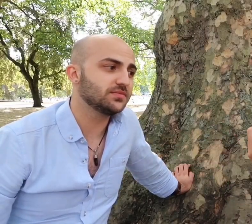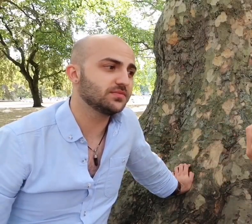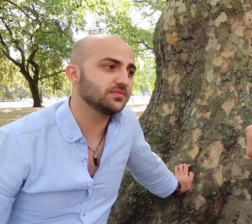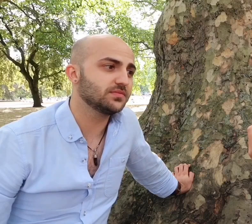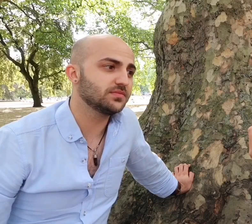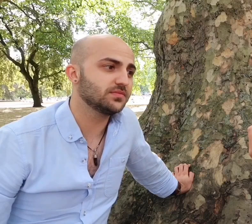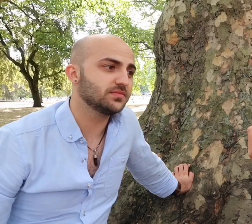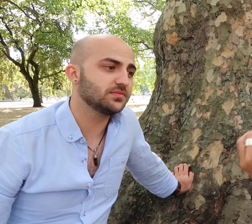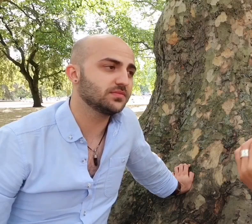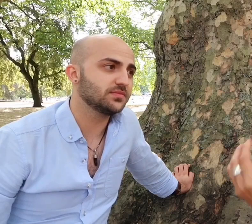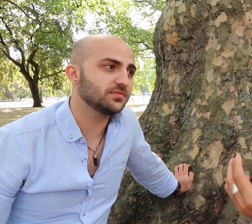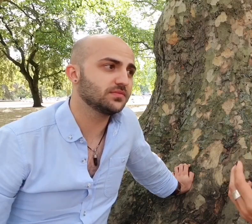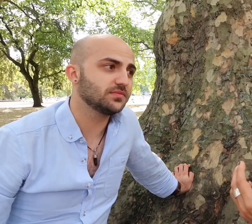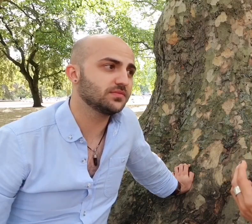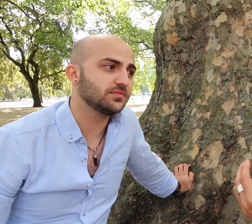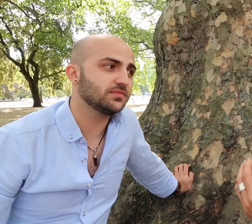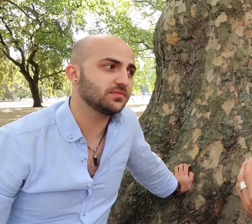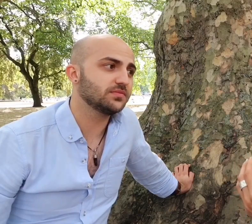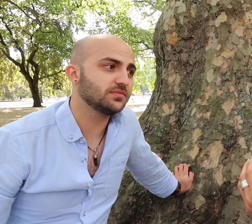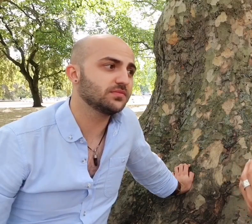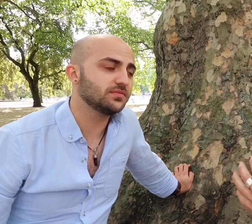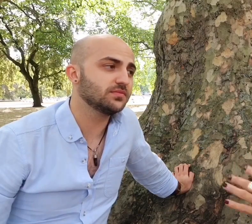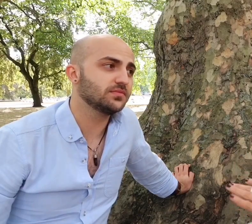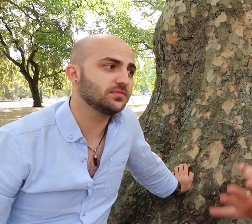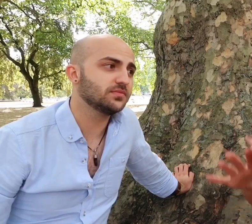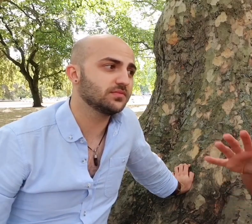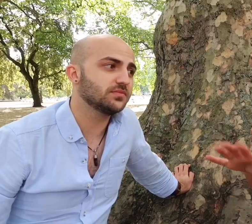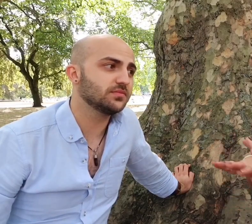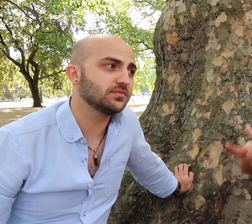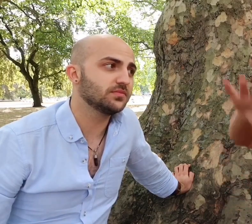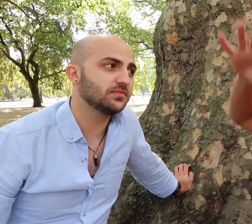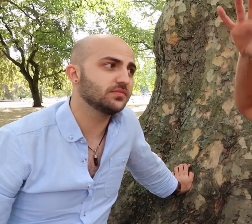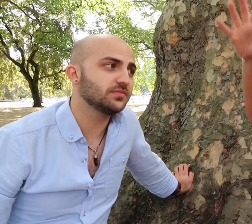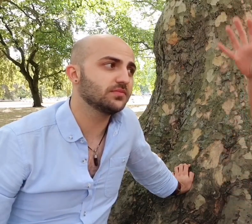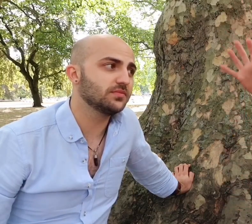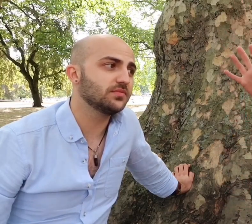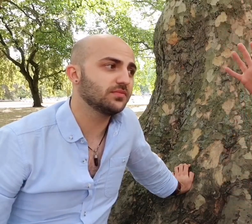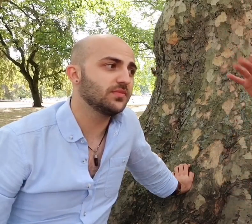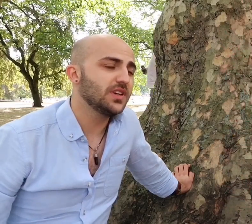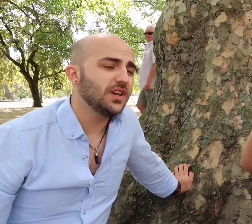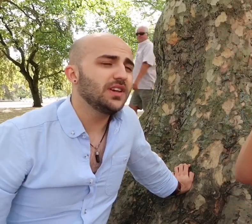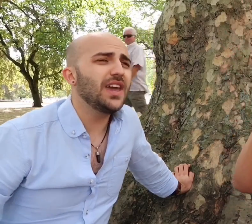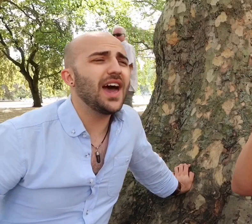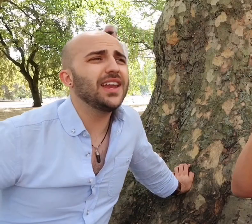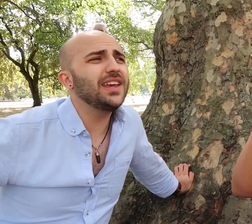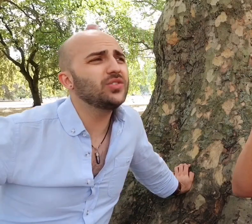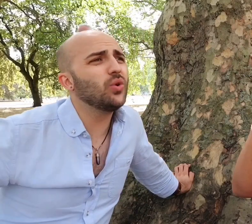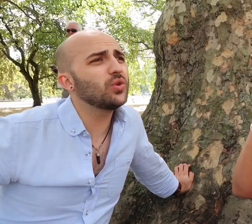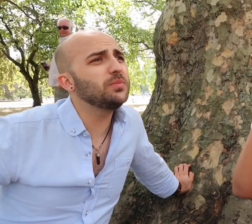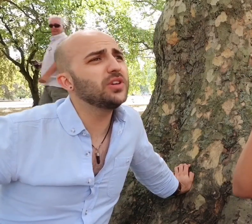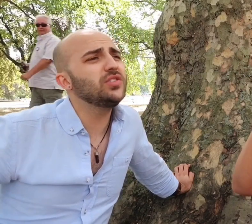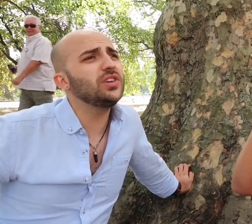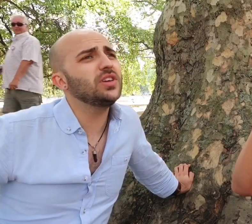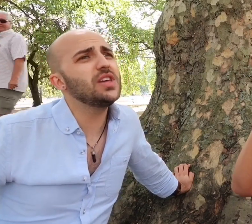what you think is gonna be a conversation about one thing all of a sudden there's like a massive umbrella. Yeah and it is awkward because you...